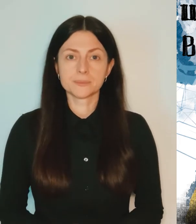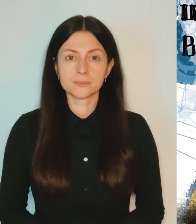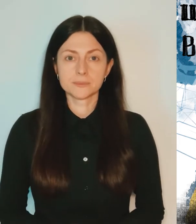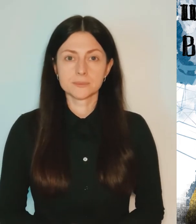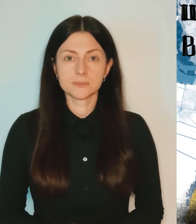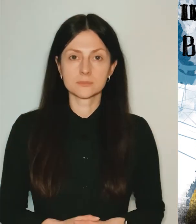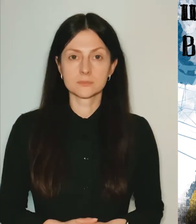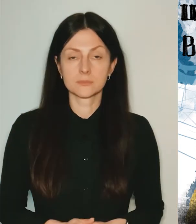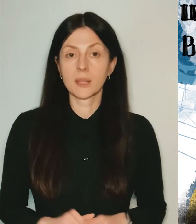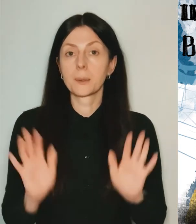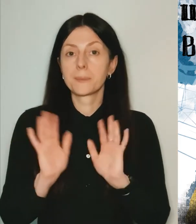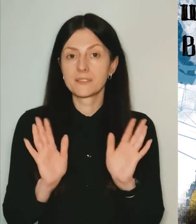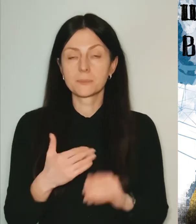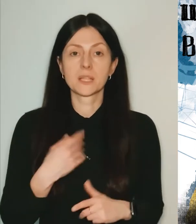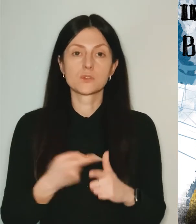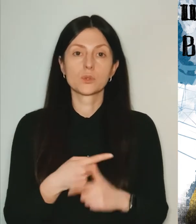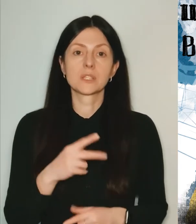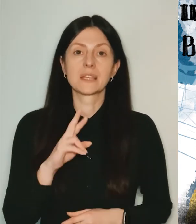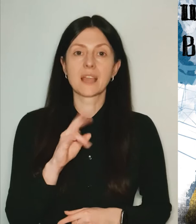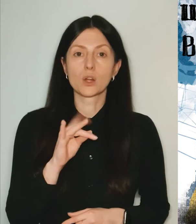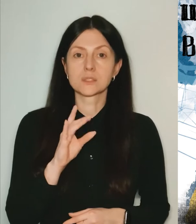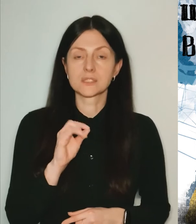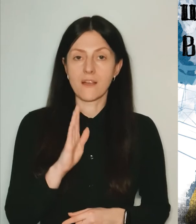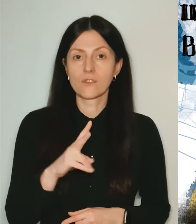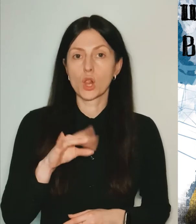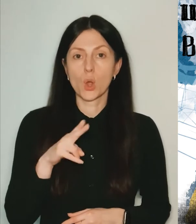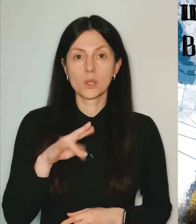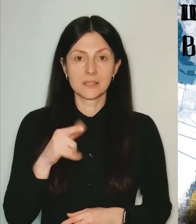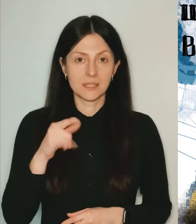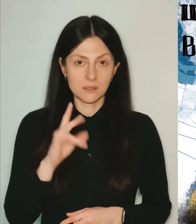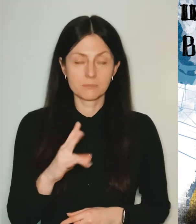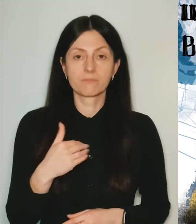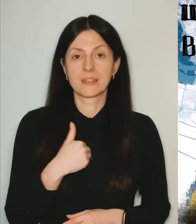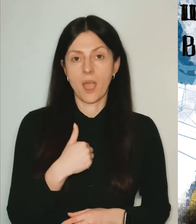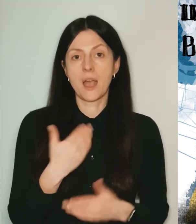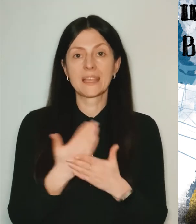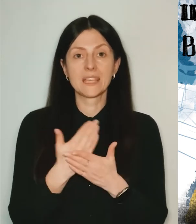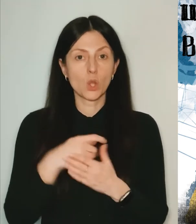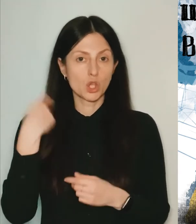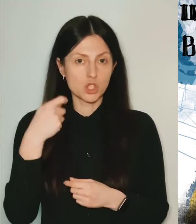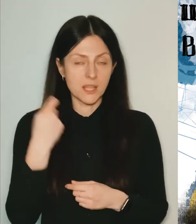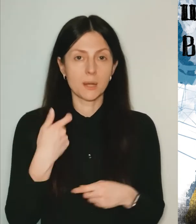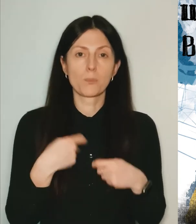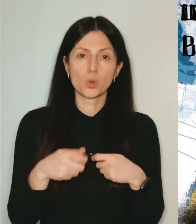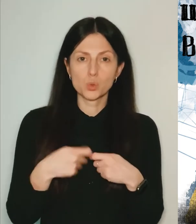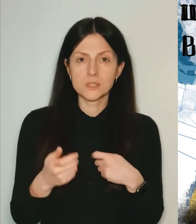Hi there, my name is Yaroslav Lodygin. I’m filmmaker, director, screenwriter, and radio host.